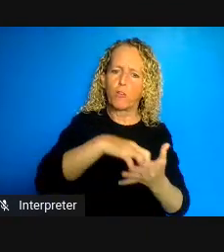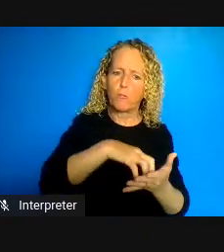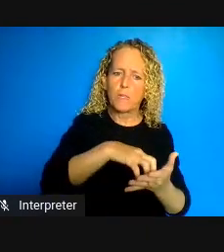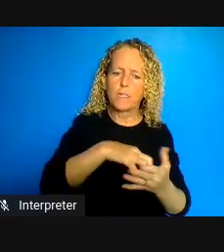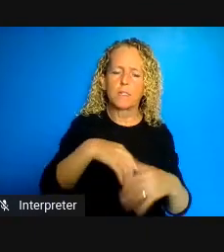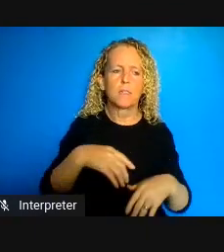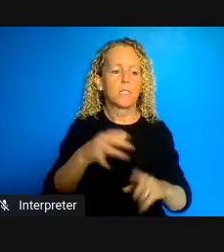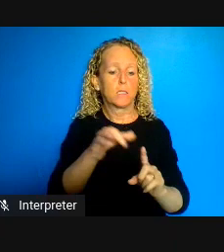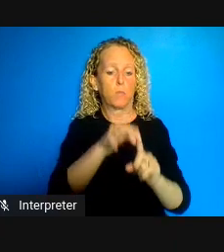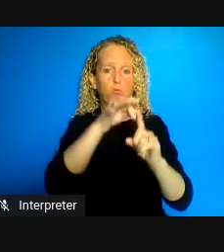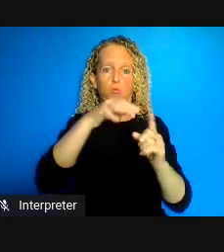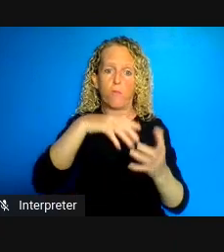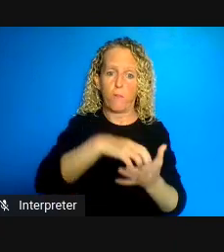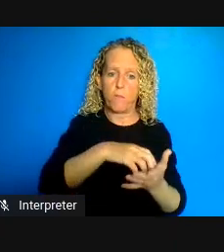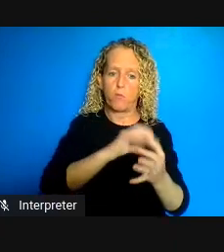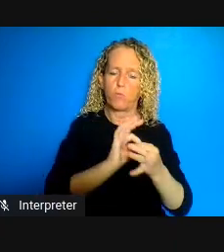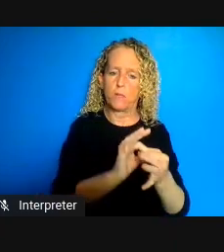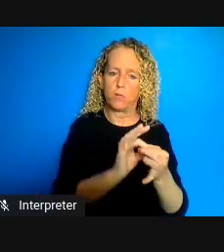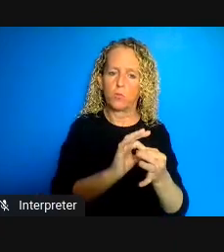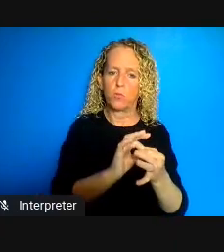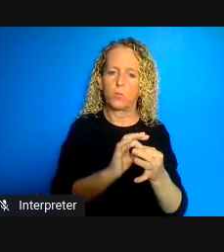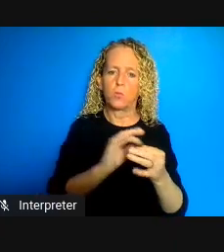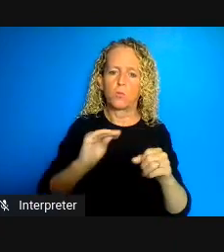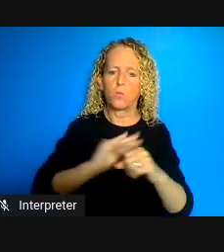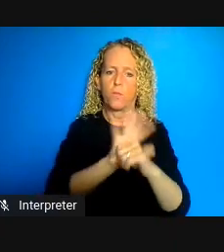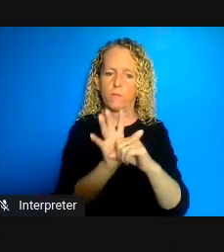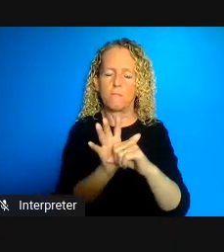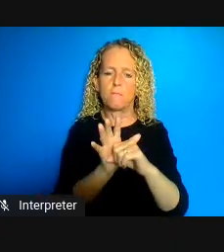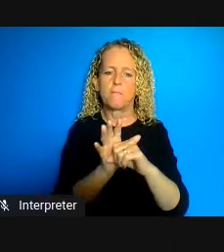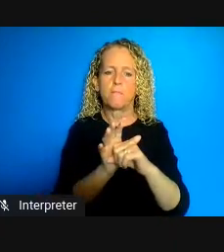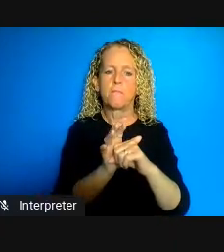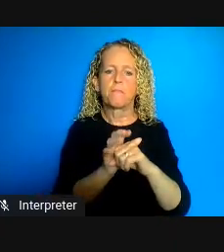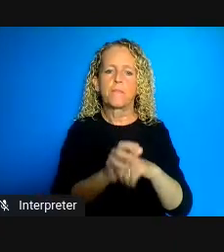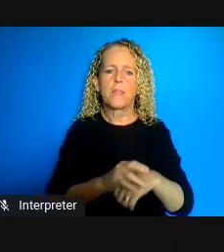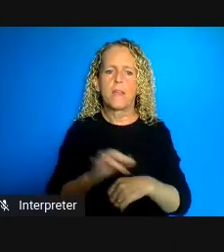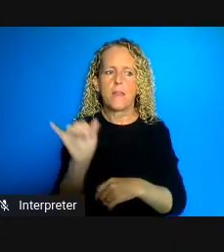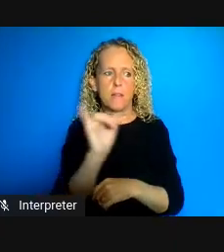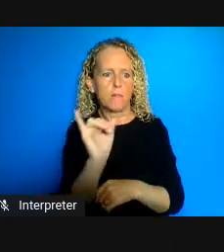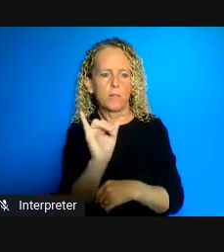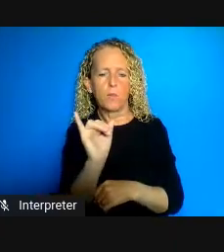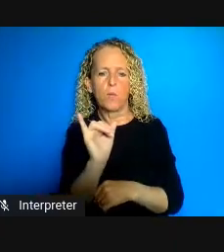COVID and are as Adelina said potential vectors of contagion because they're